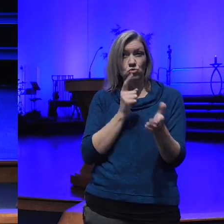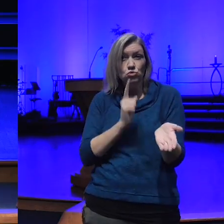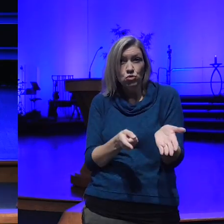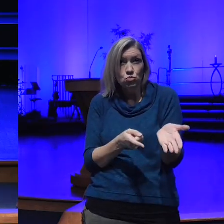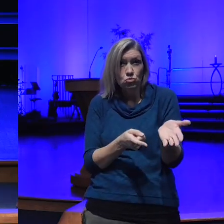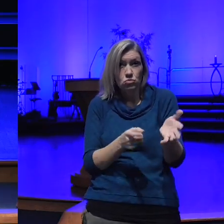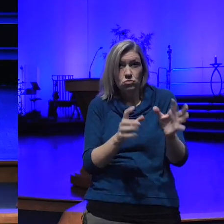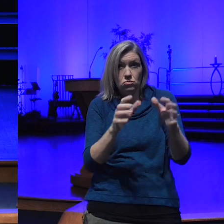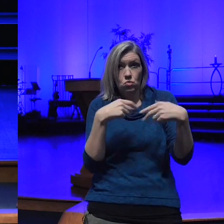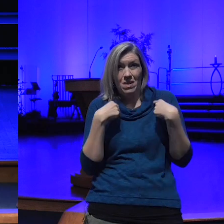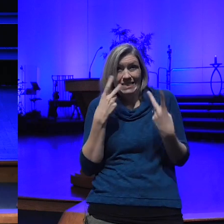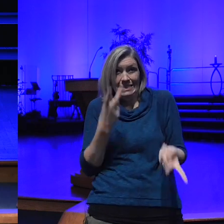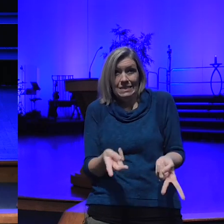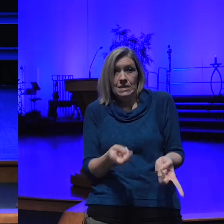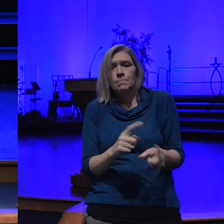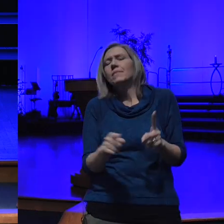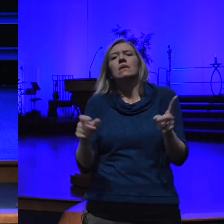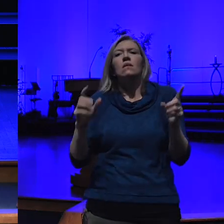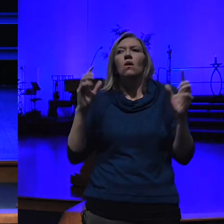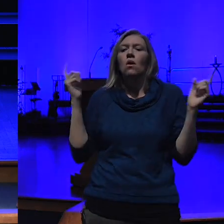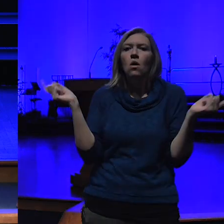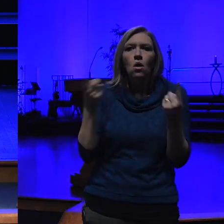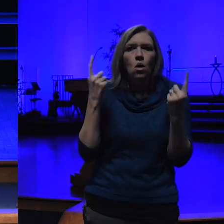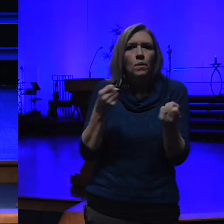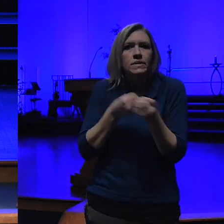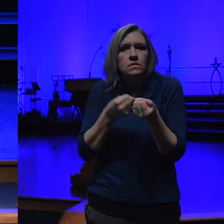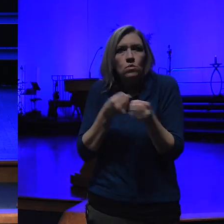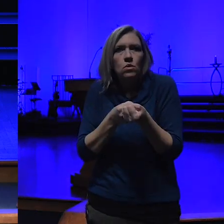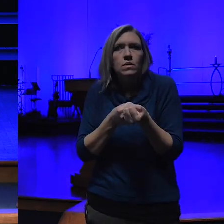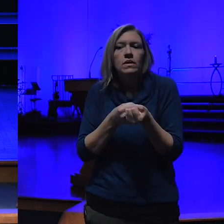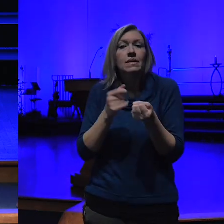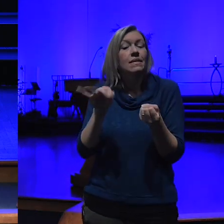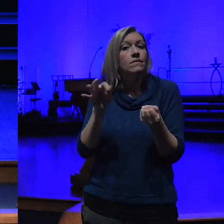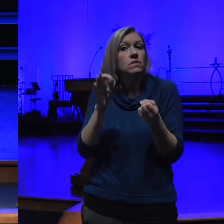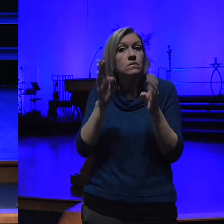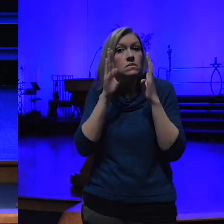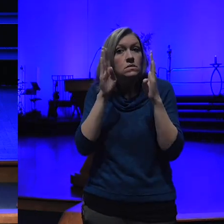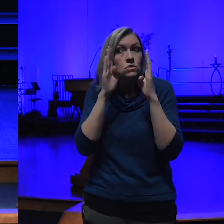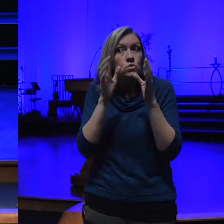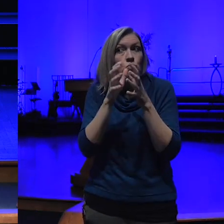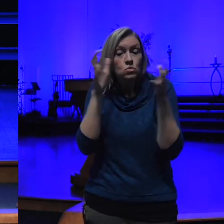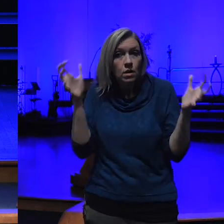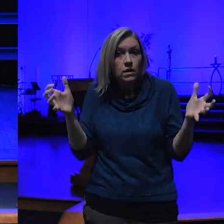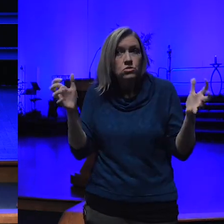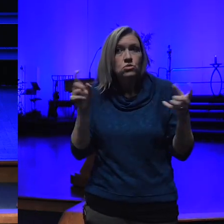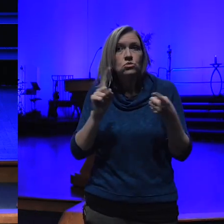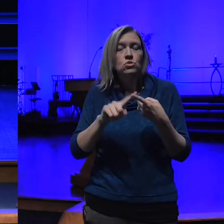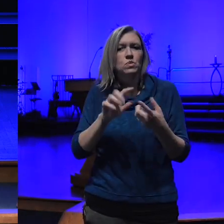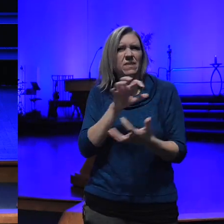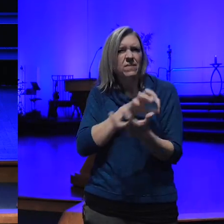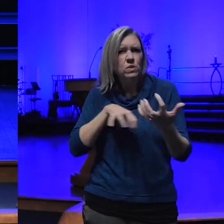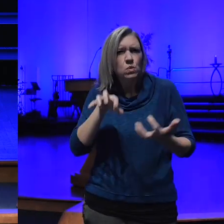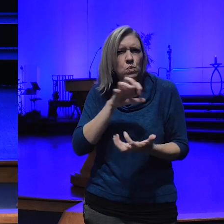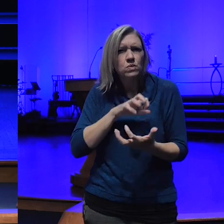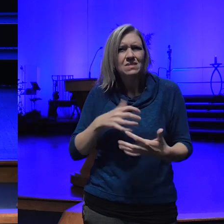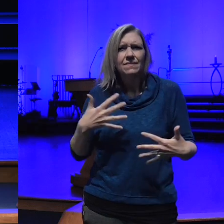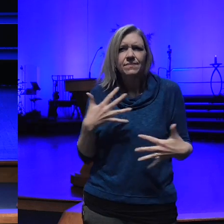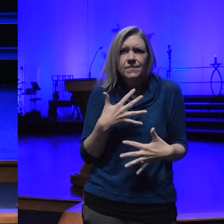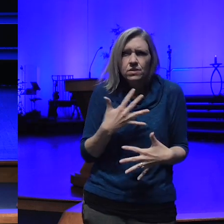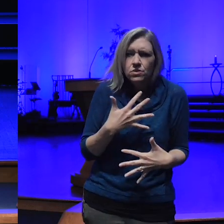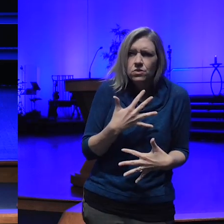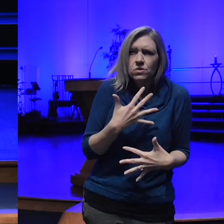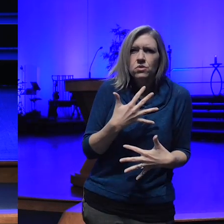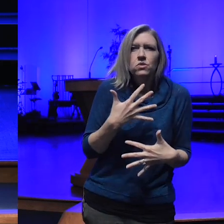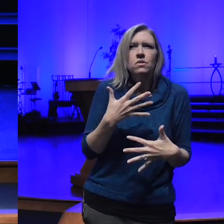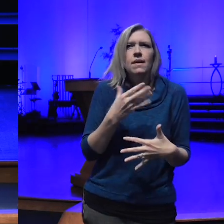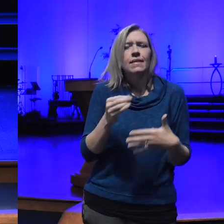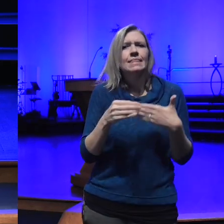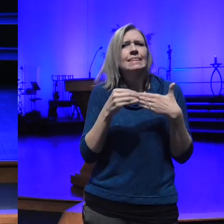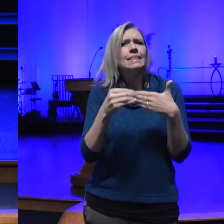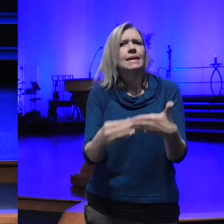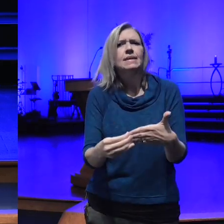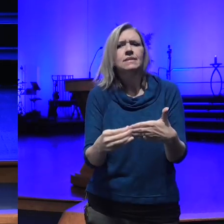supported always if we pay too much attention to being confused and Afraid and led into a state of